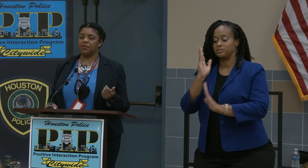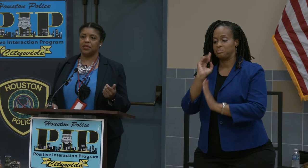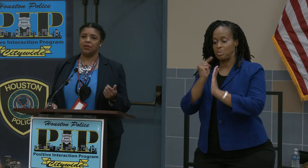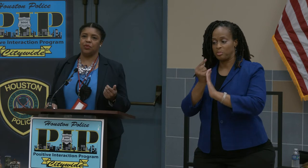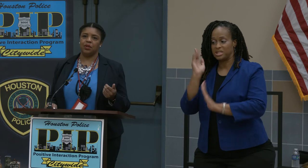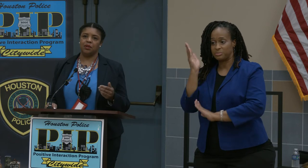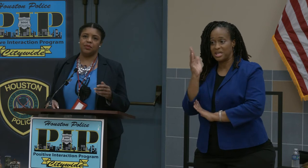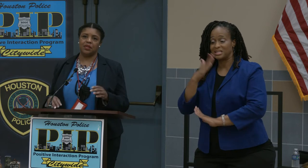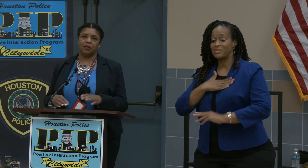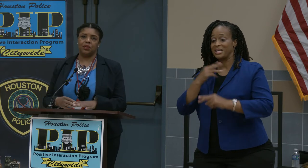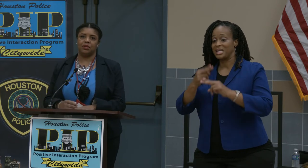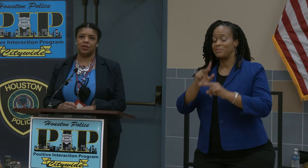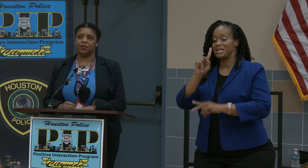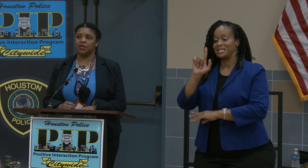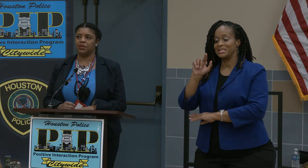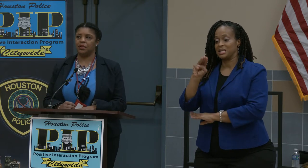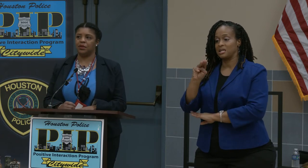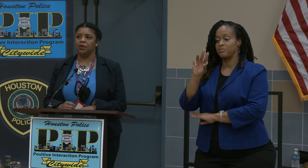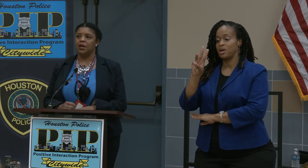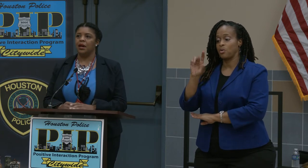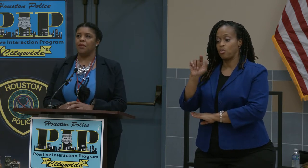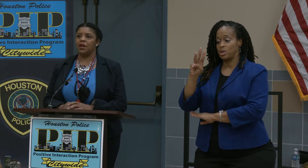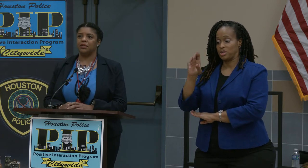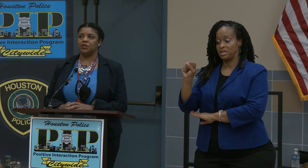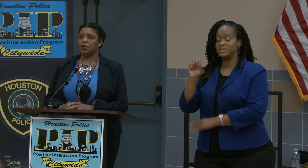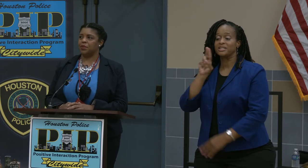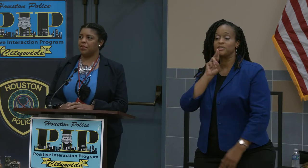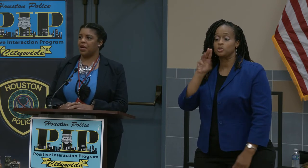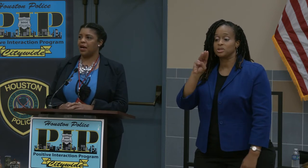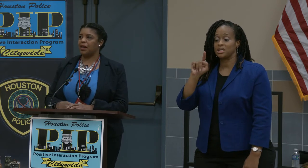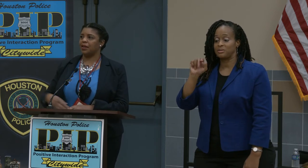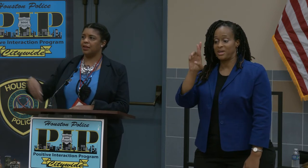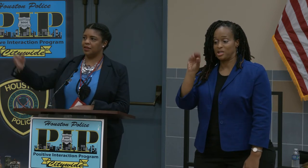is Kim Williams with Houston METRO. I'm also joined by my colleague, Linda